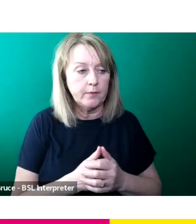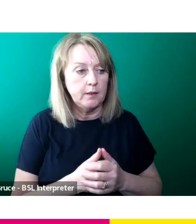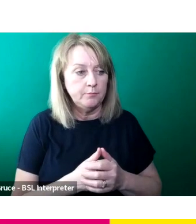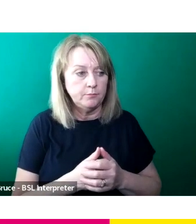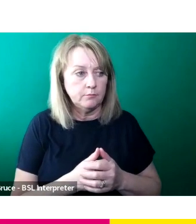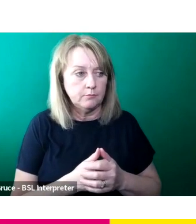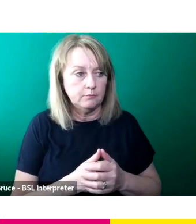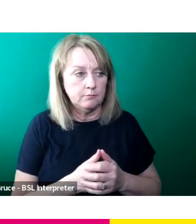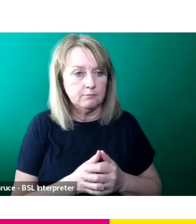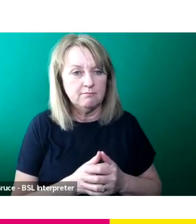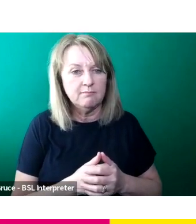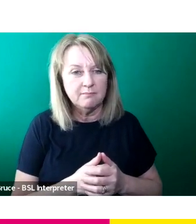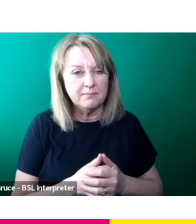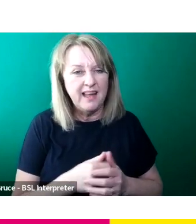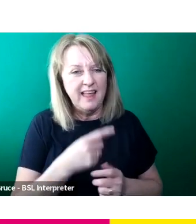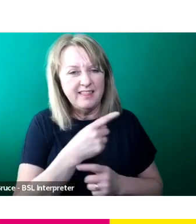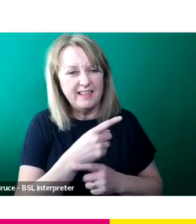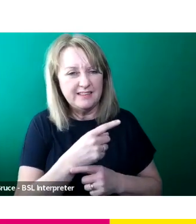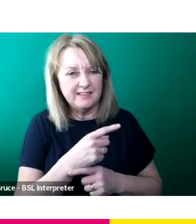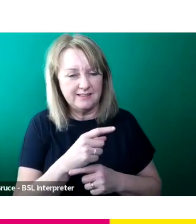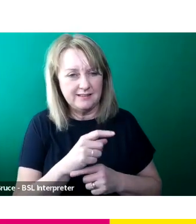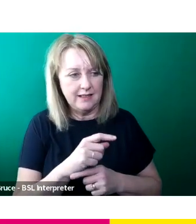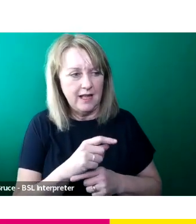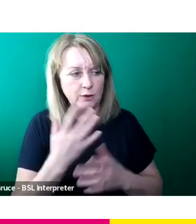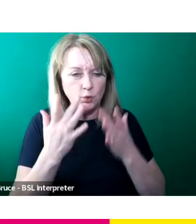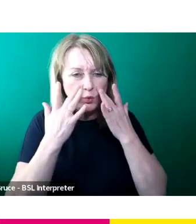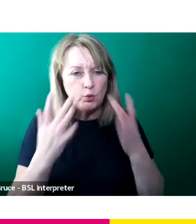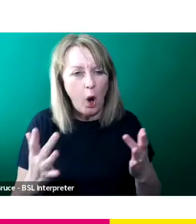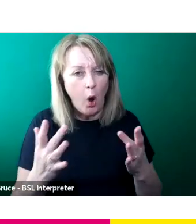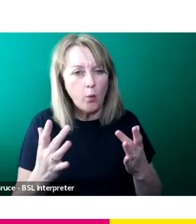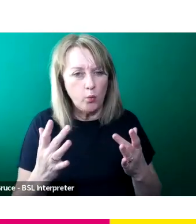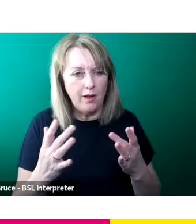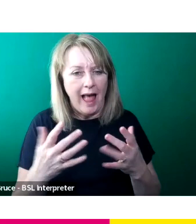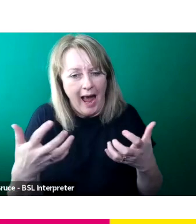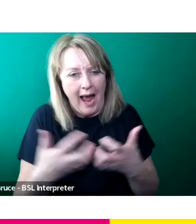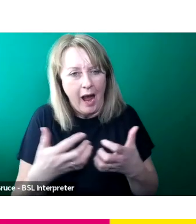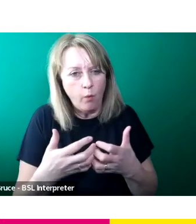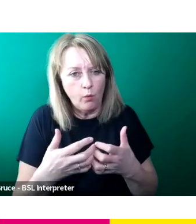This is a grid really just to show you the sort of route upwards because everyone likes